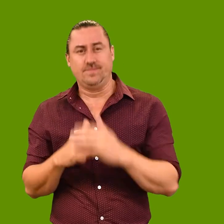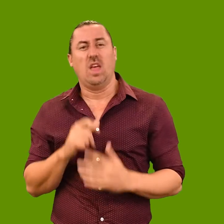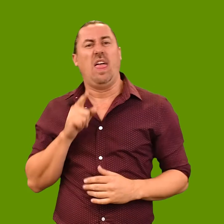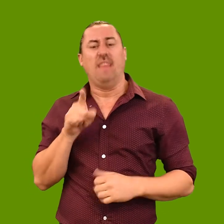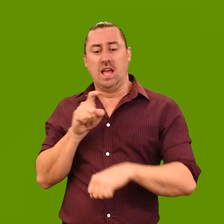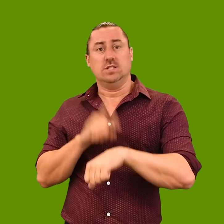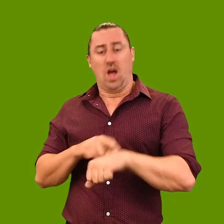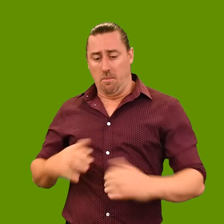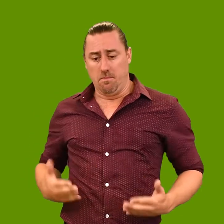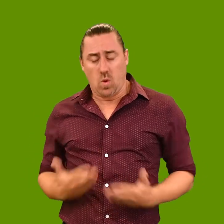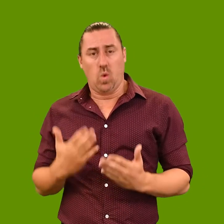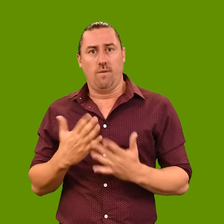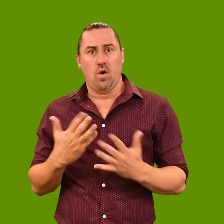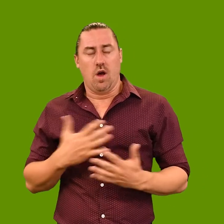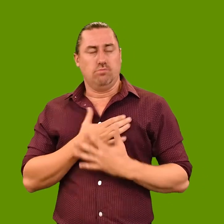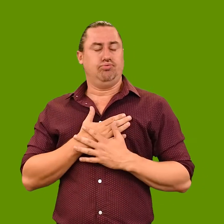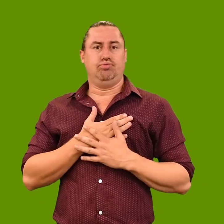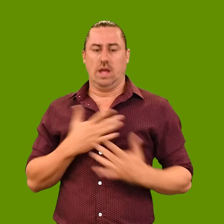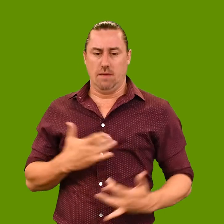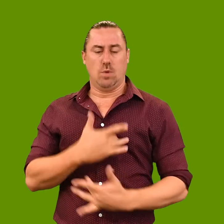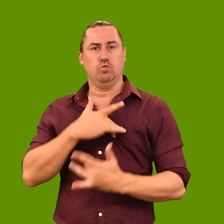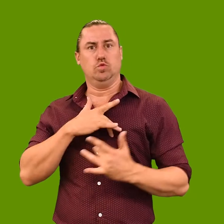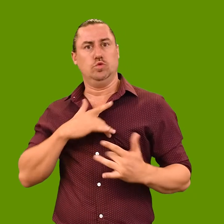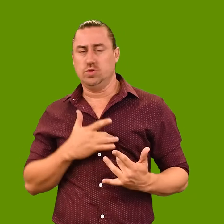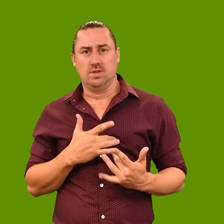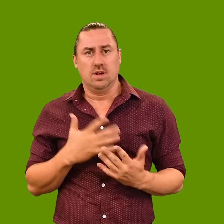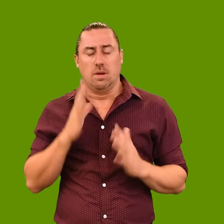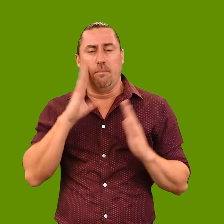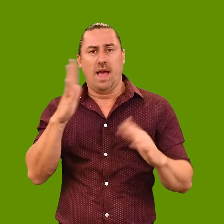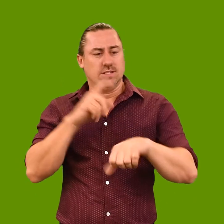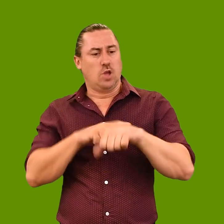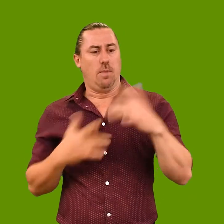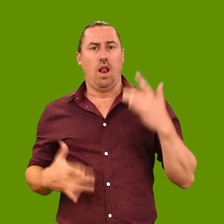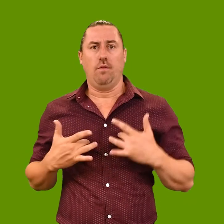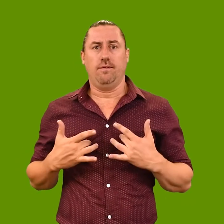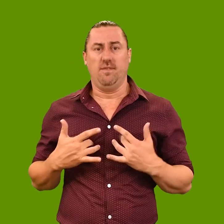He says: ‘Birth is such an overwhelming and emotional moment.